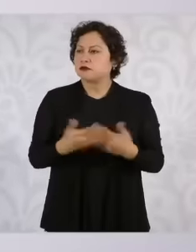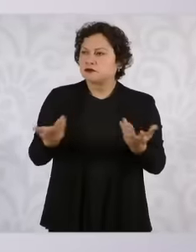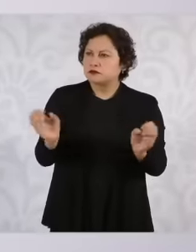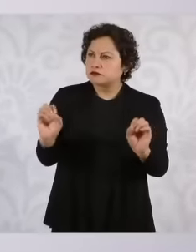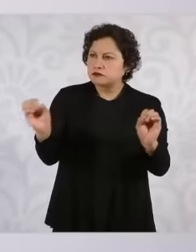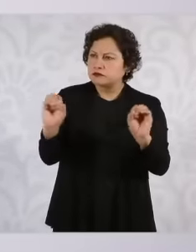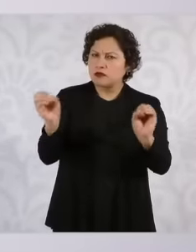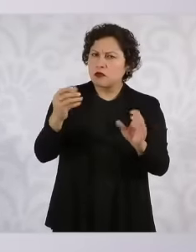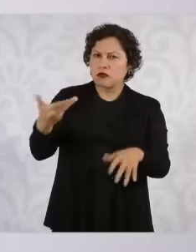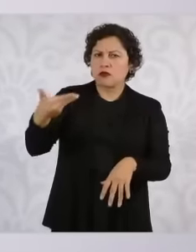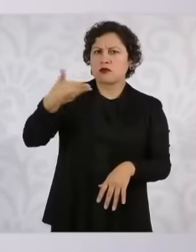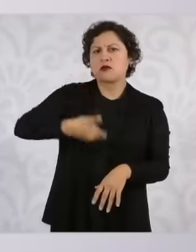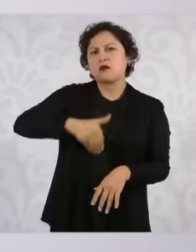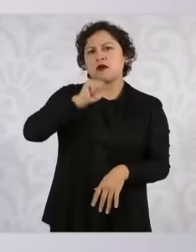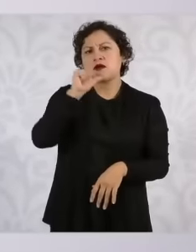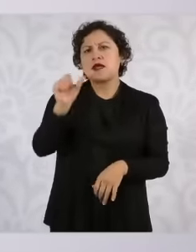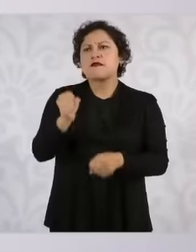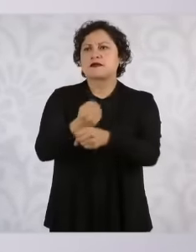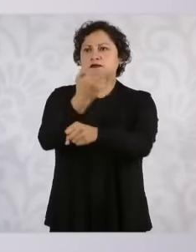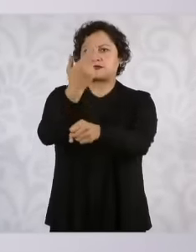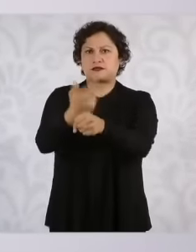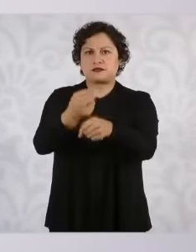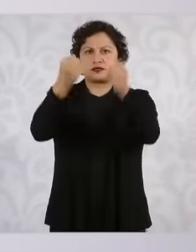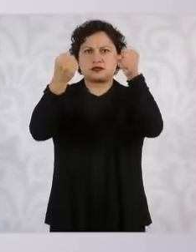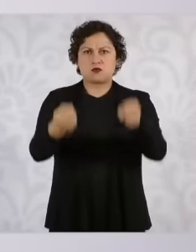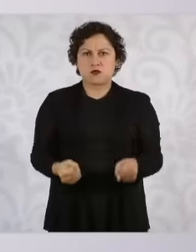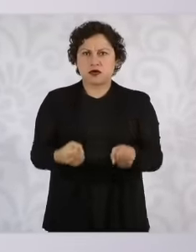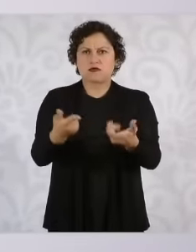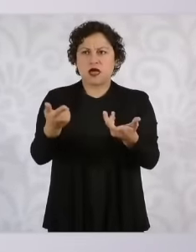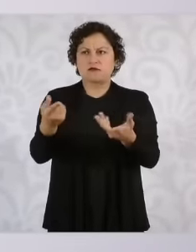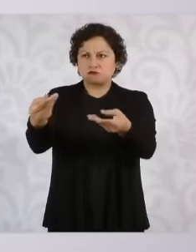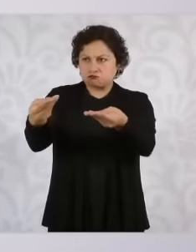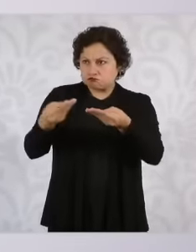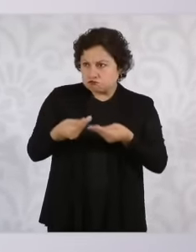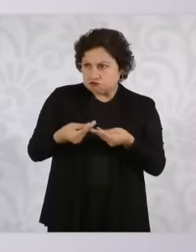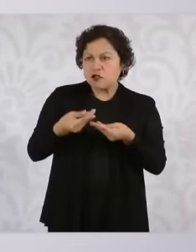Secretariat of Security and are transferred to the corresponding areas, sometimes to the Secretariat of